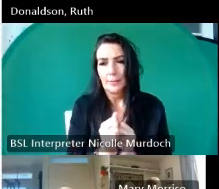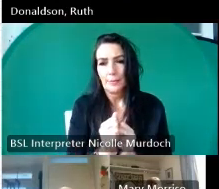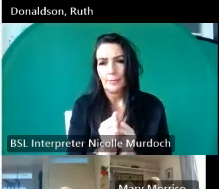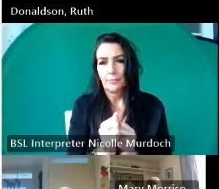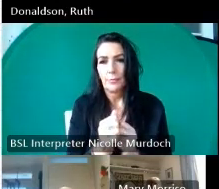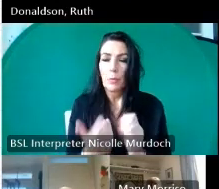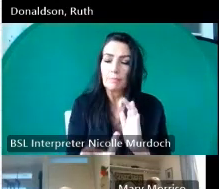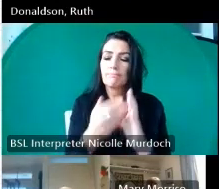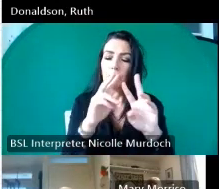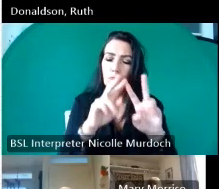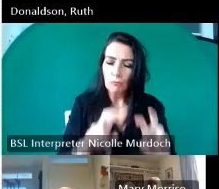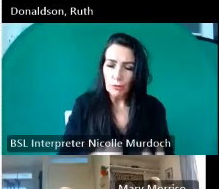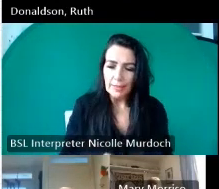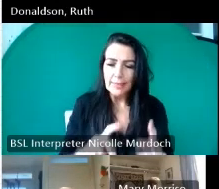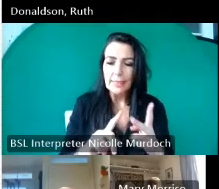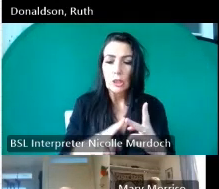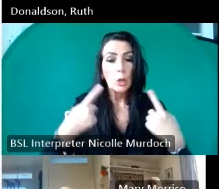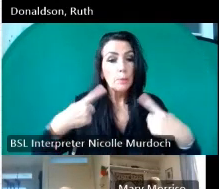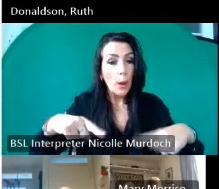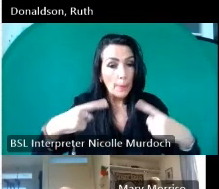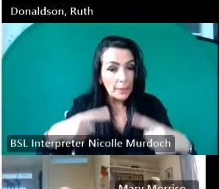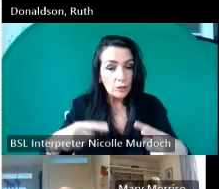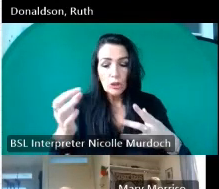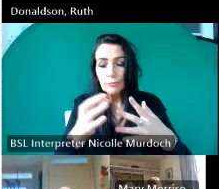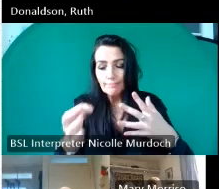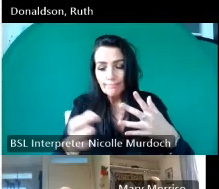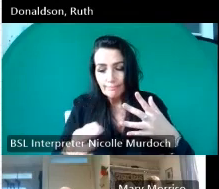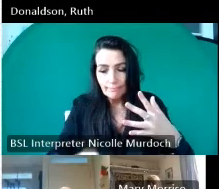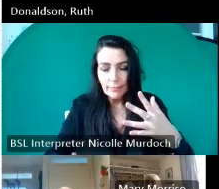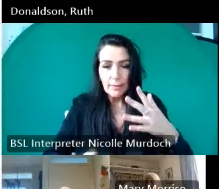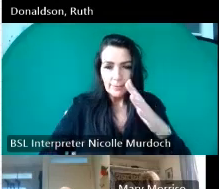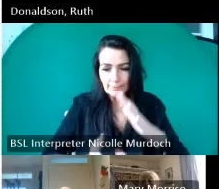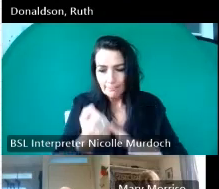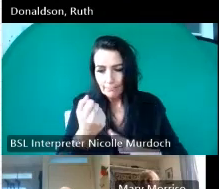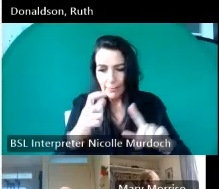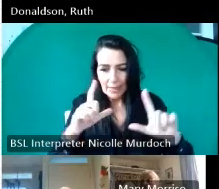it was about getting permissions it was about sourcing images where we didn't already have